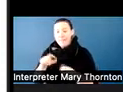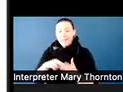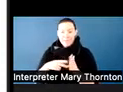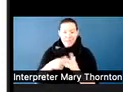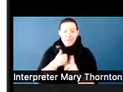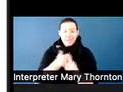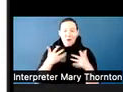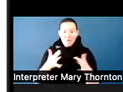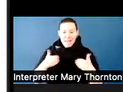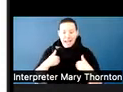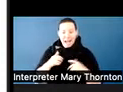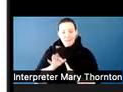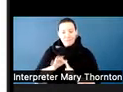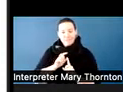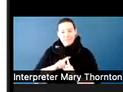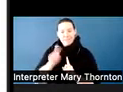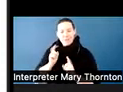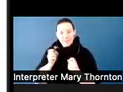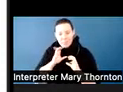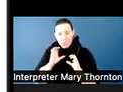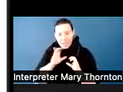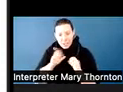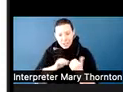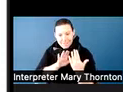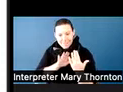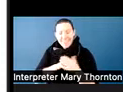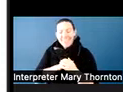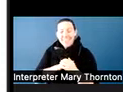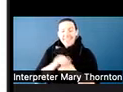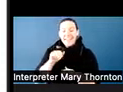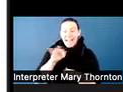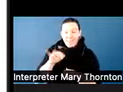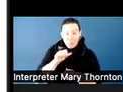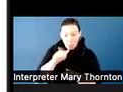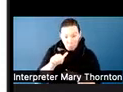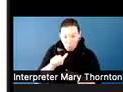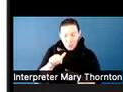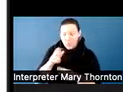But for folks who don't experience a communication difference, this can often give us